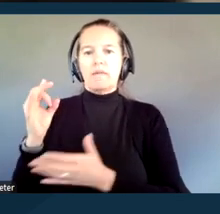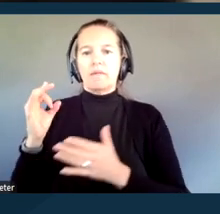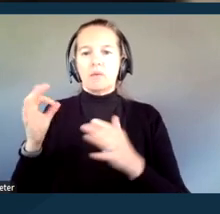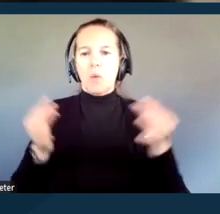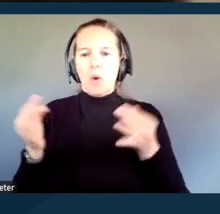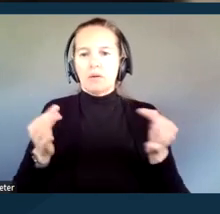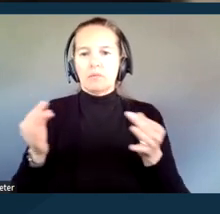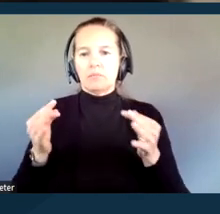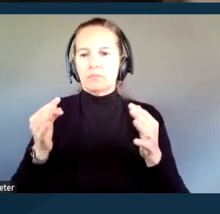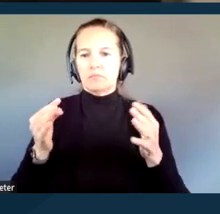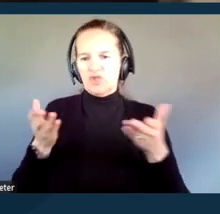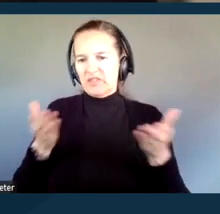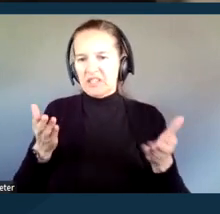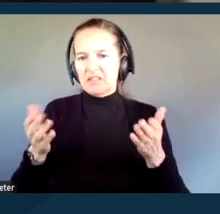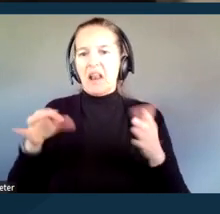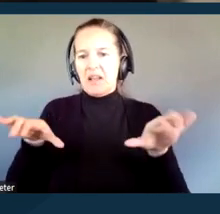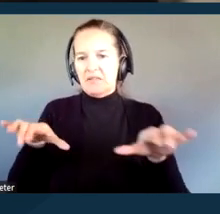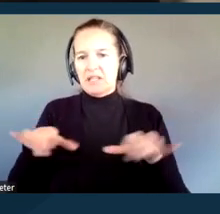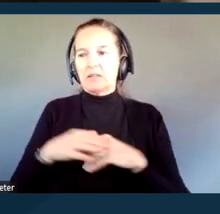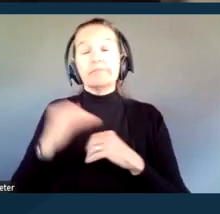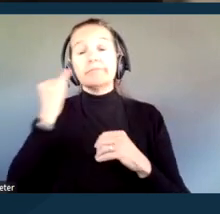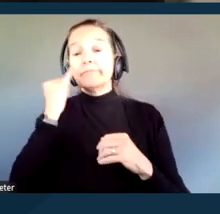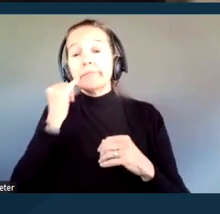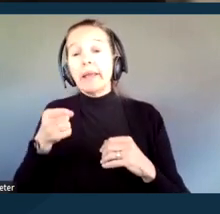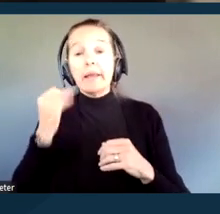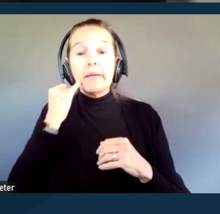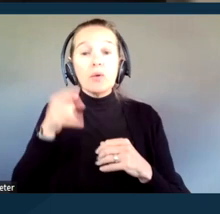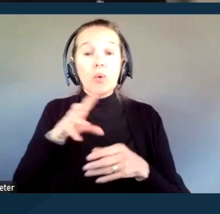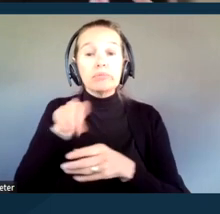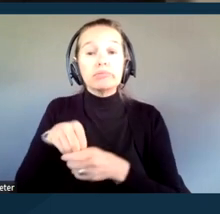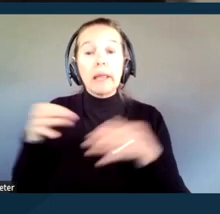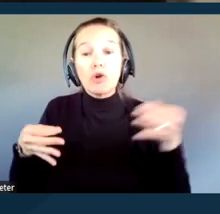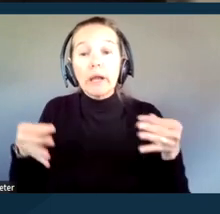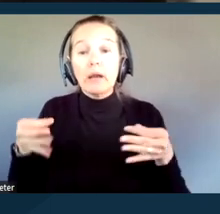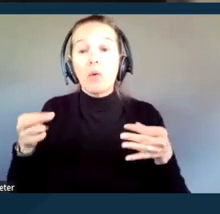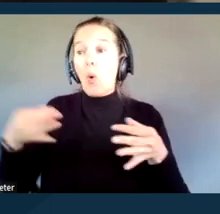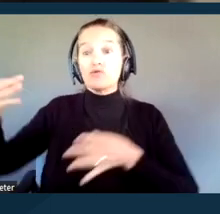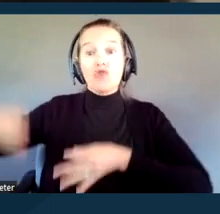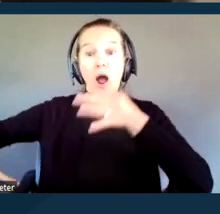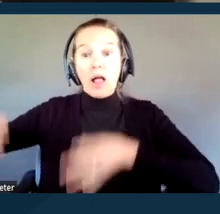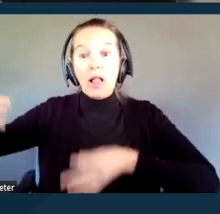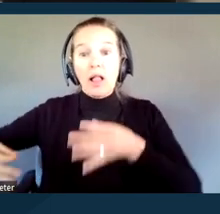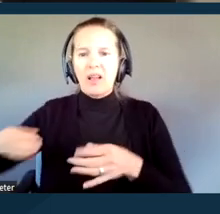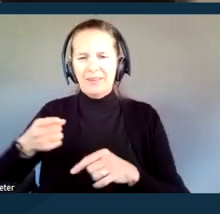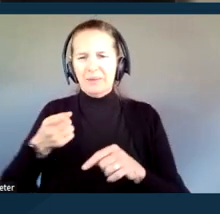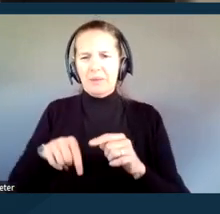After all, if one is a participant in a hearing or in a trial, you cannot participate, you cannot get access